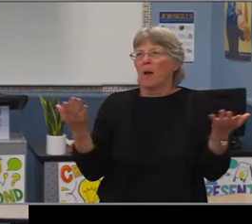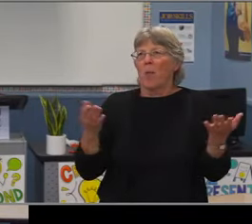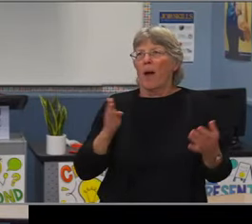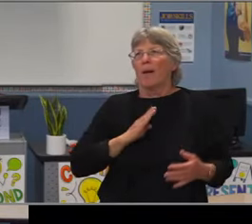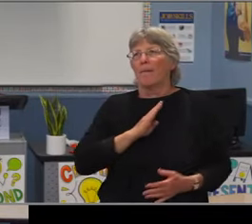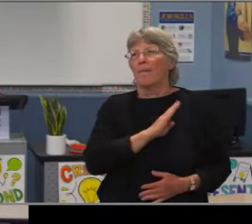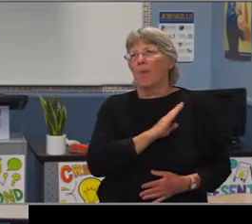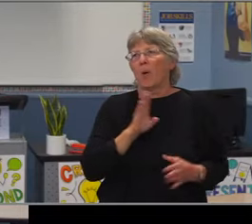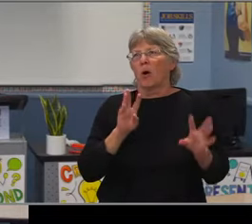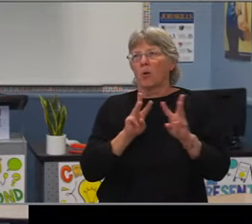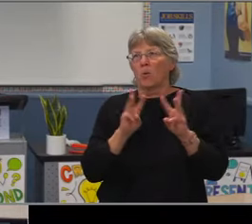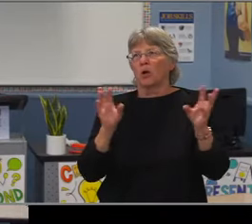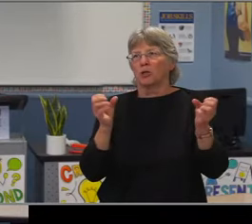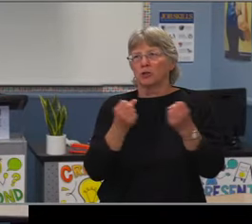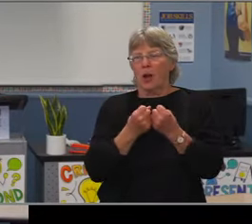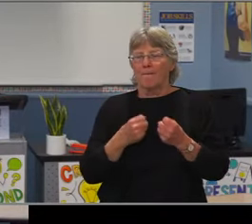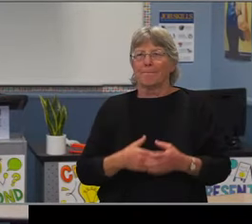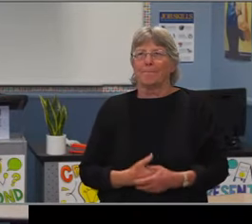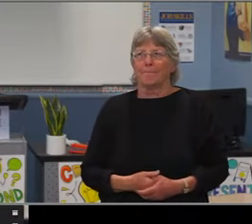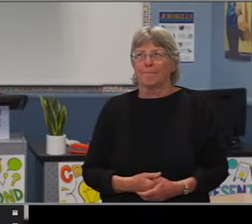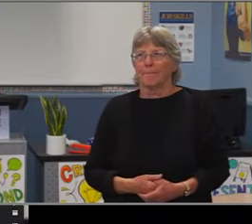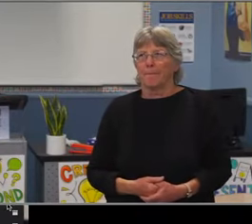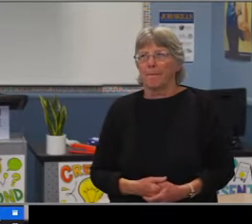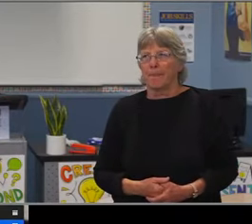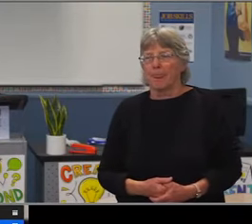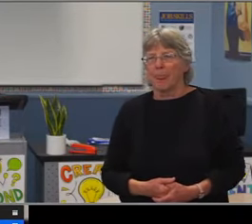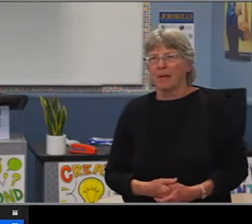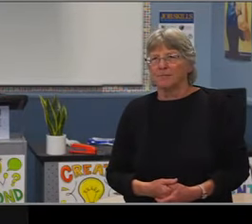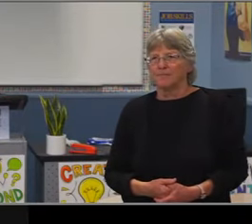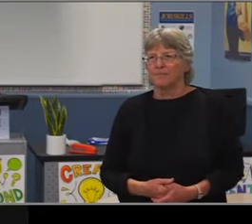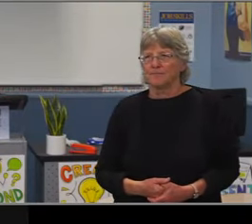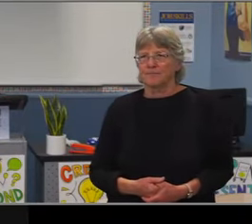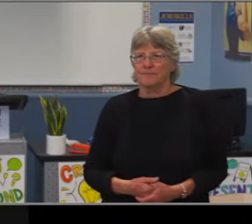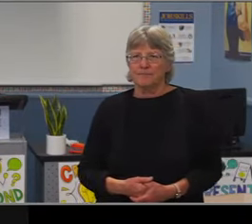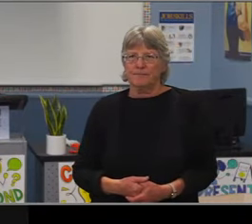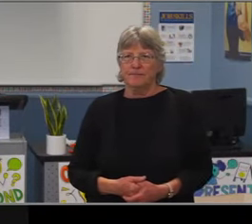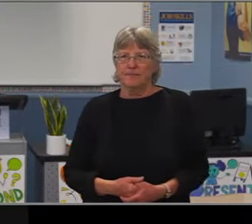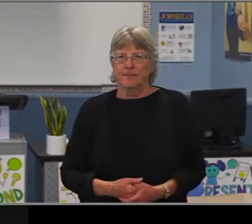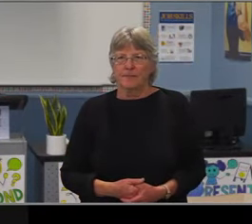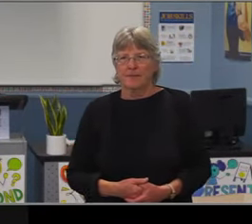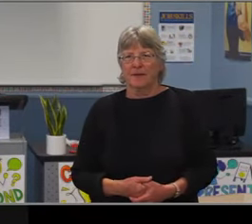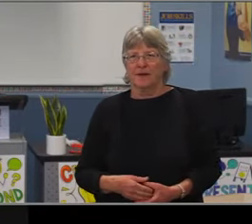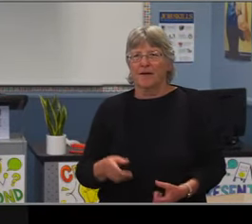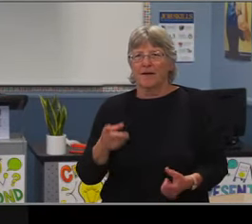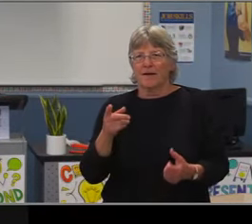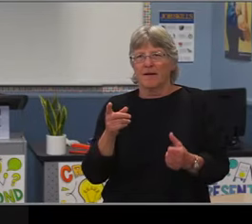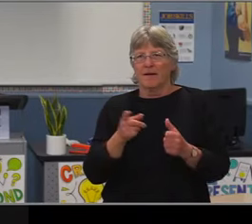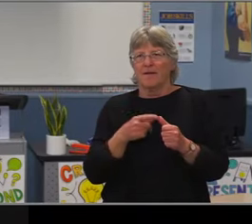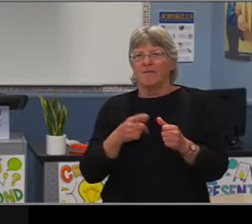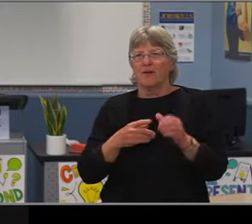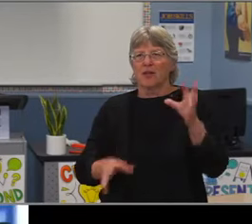and my director, Dr. Cecilia Camerino was a former elementary principal. We're obviously in a position to support